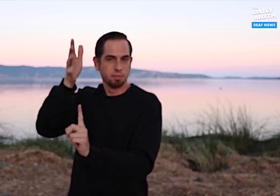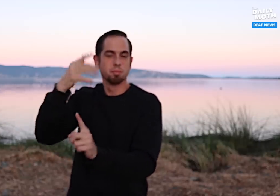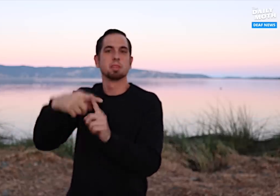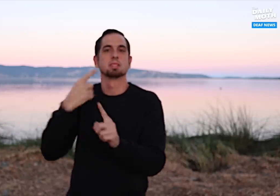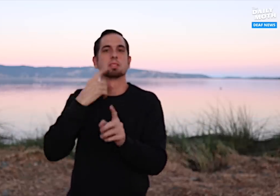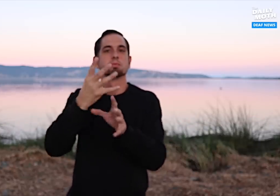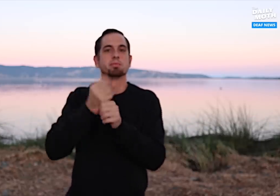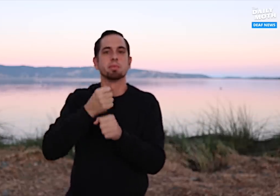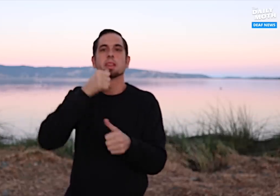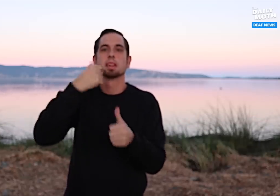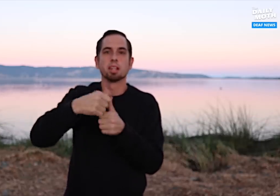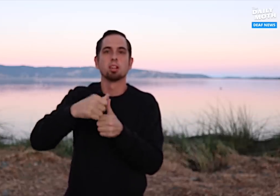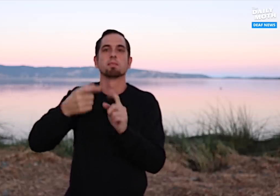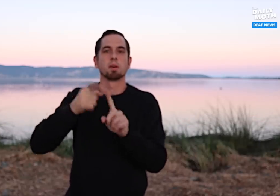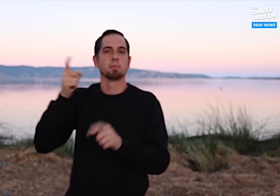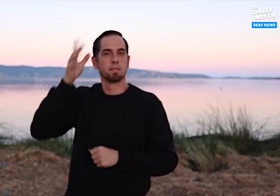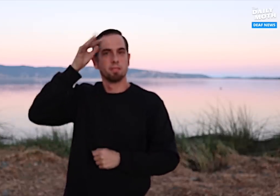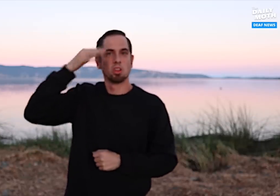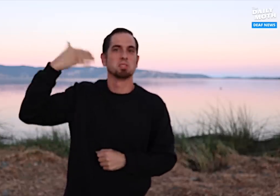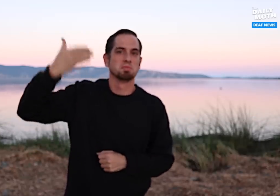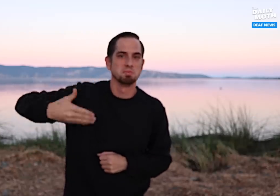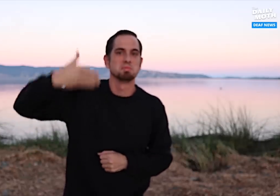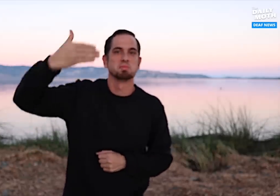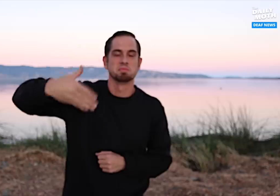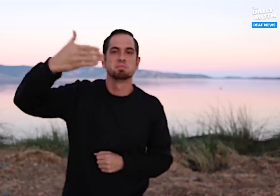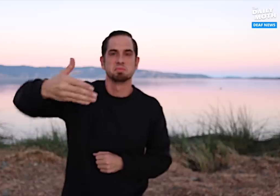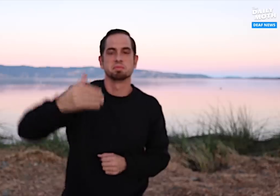received letters from him from time to time.